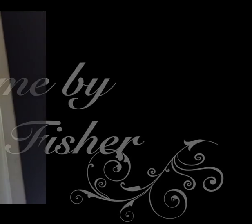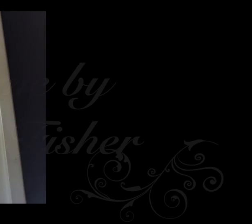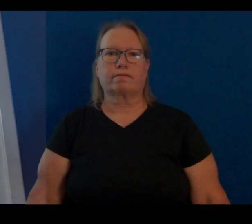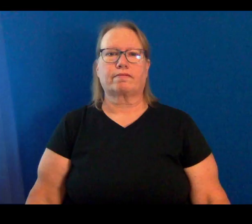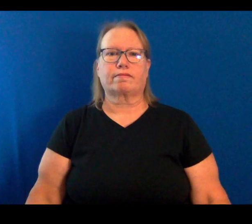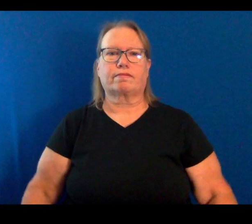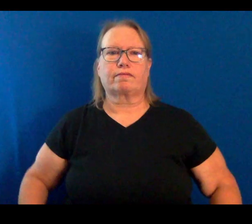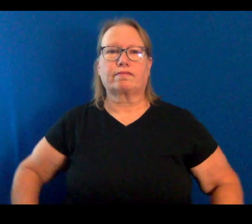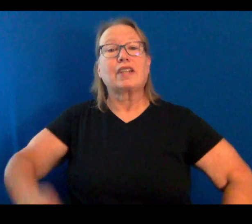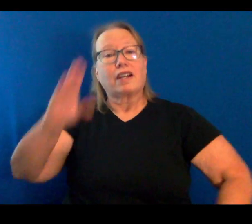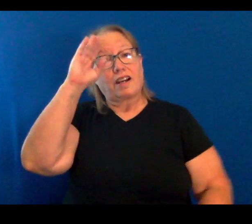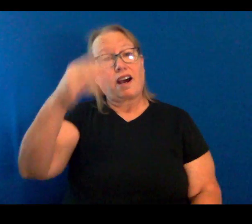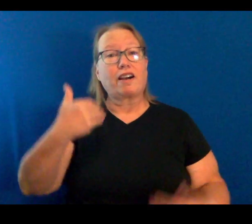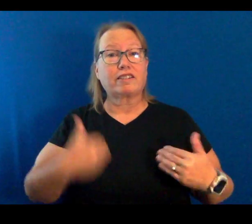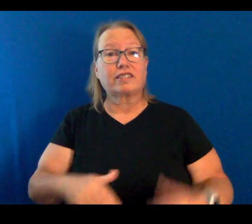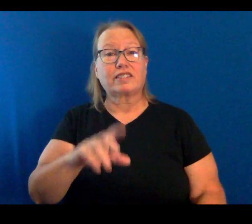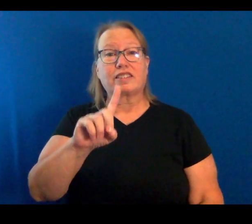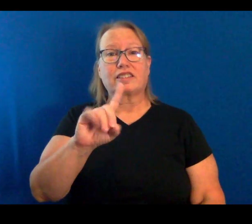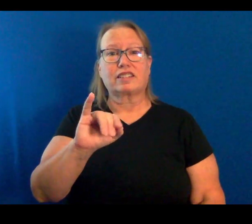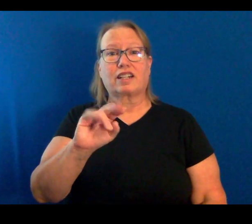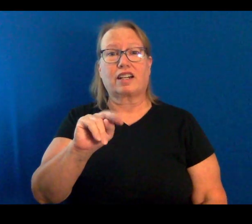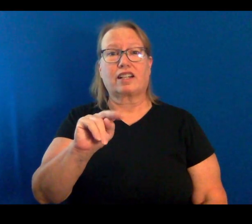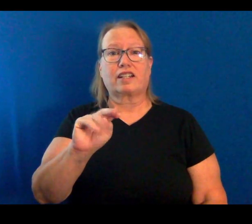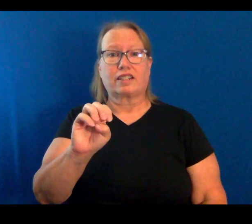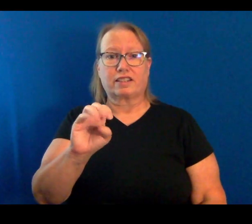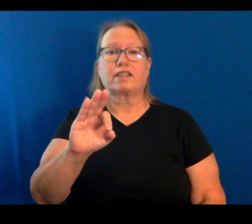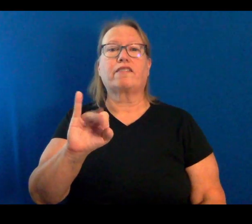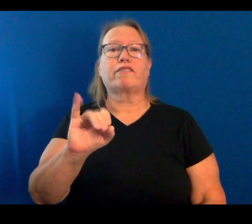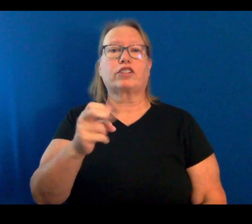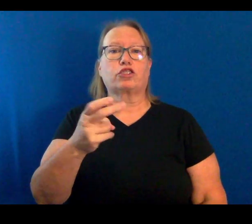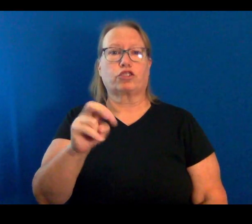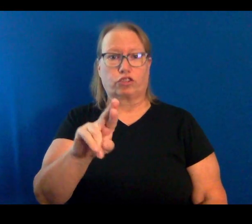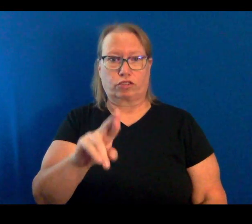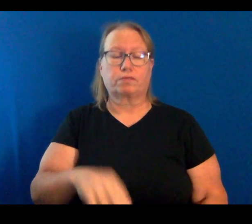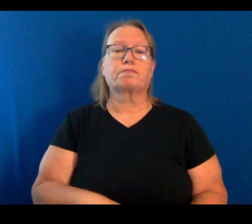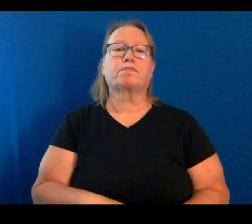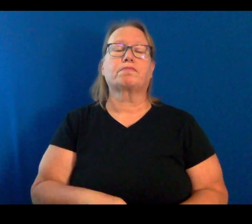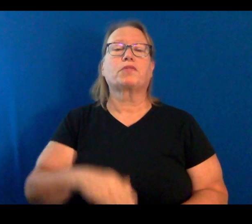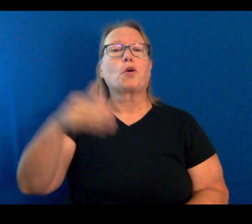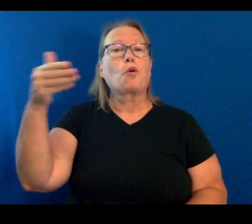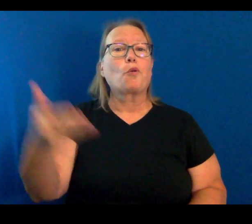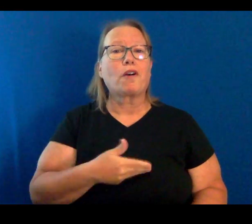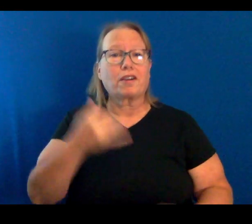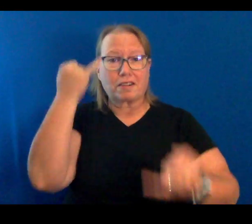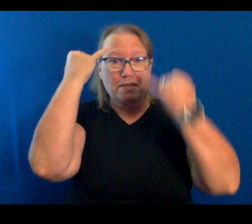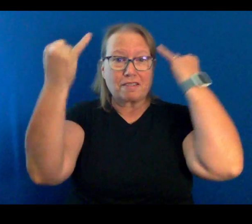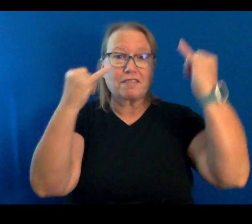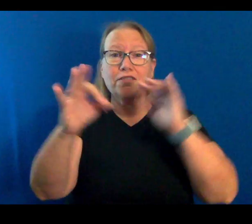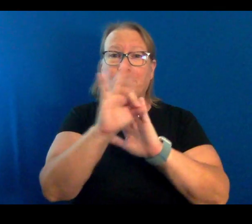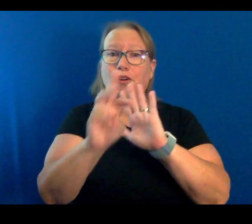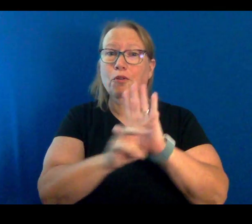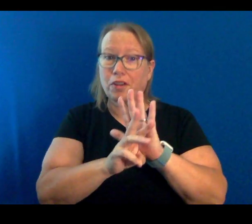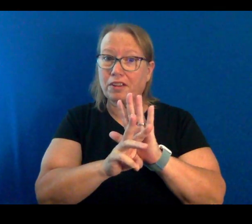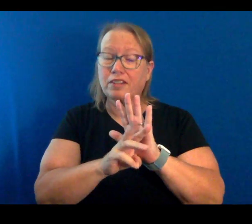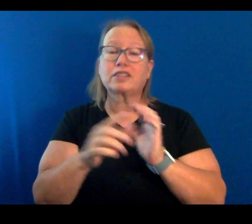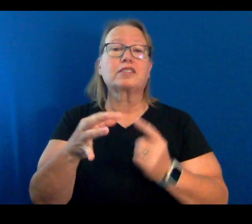Hi! I'm Dianne Fisher. Welcome to Imagination Fort Worth, Special Weekend for the Deaf.